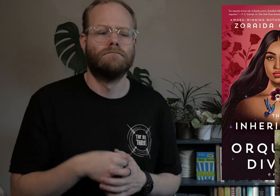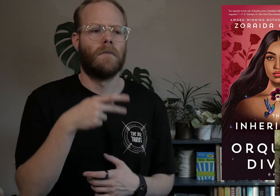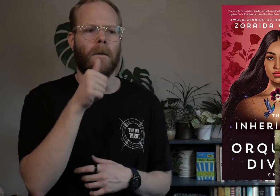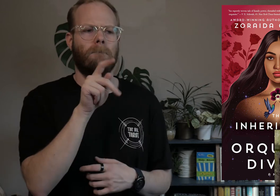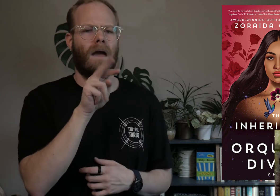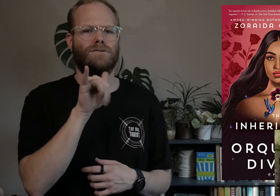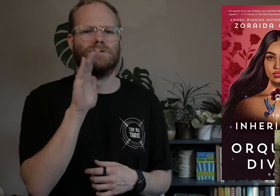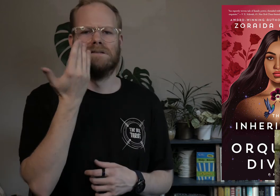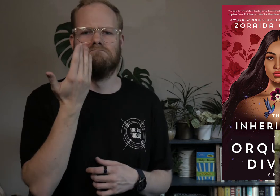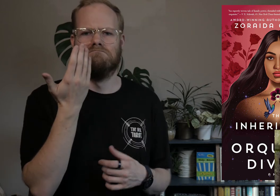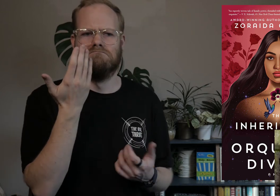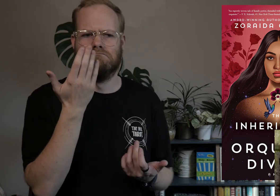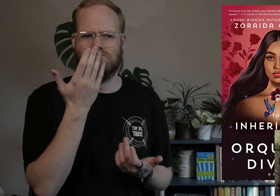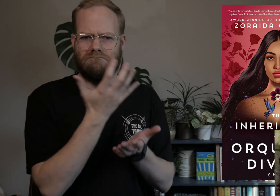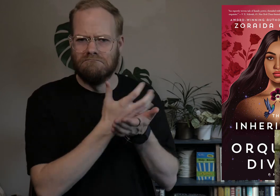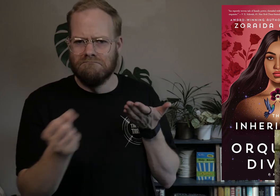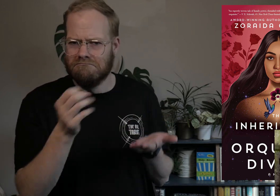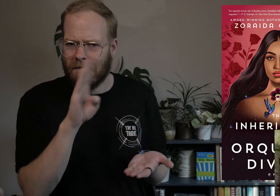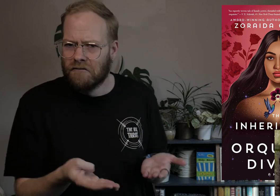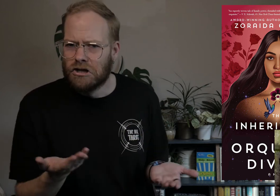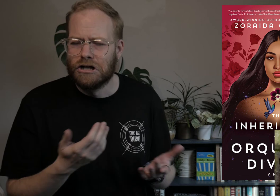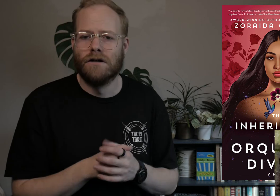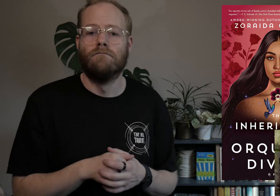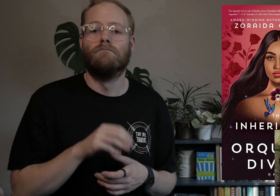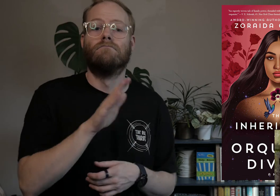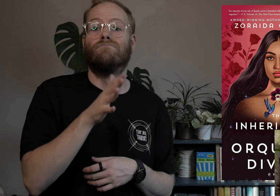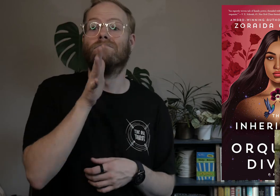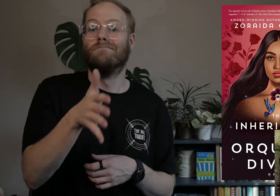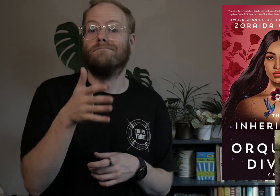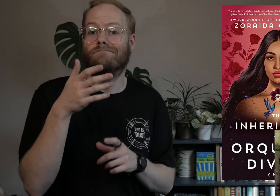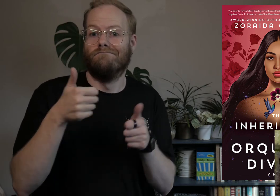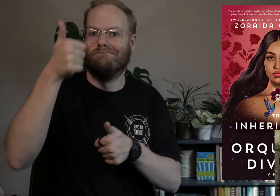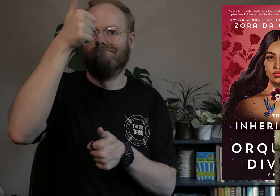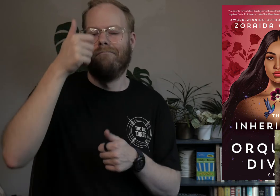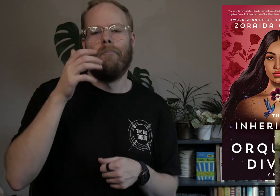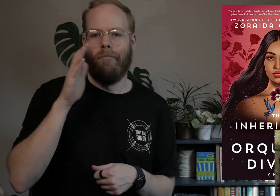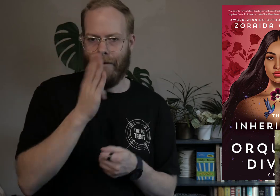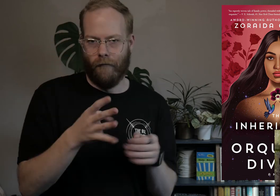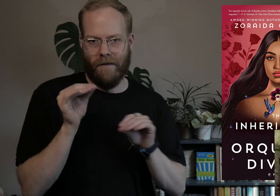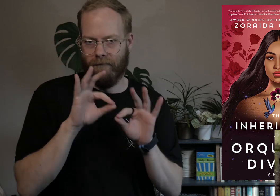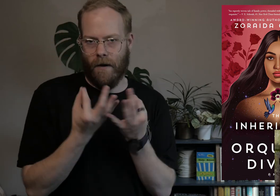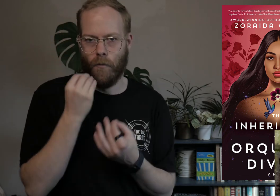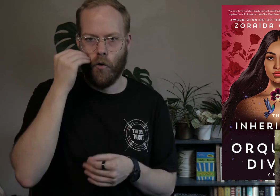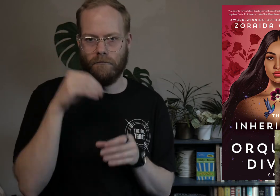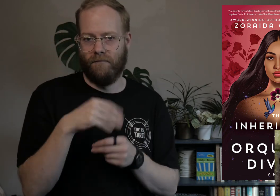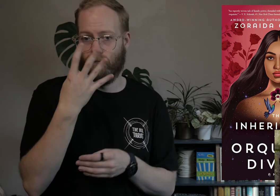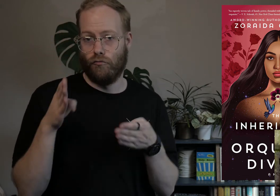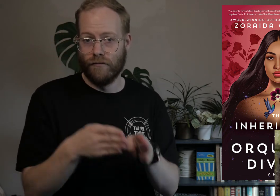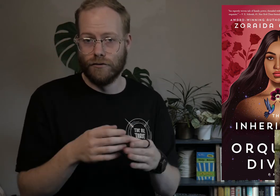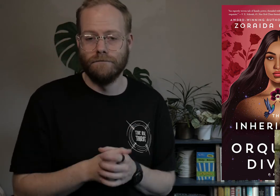the pantry never seems to run low, and their matriarch won’t ever leave their family home in Four Rivers.